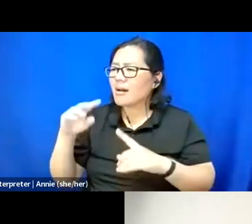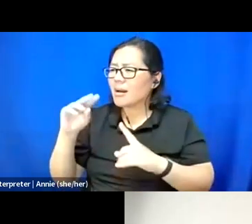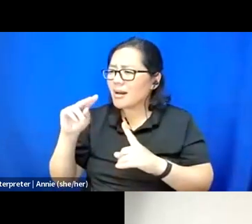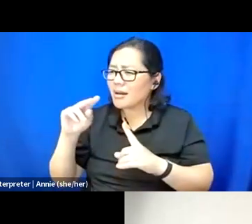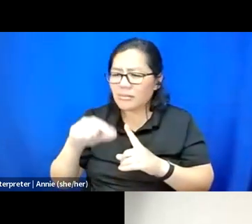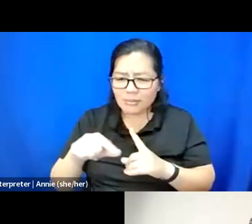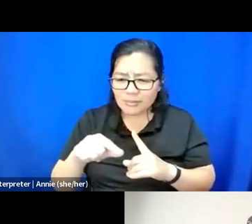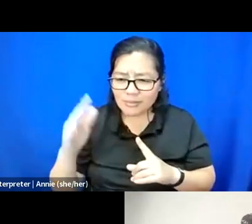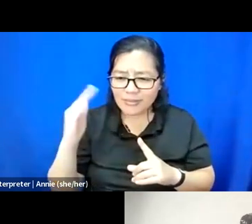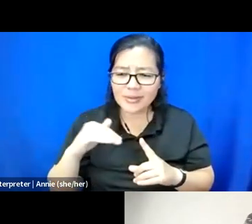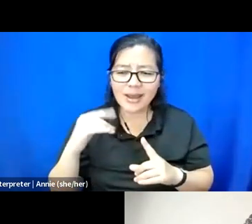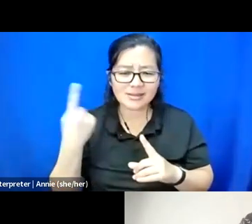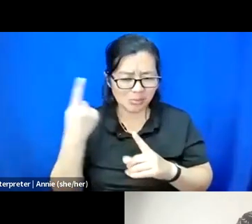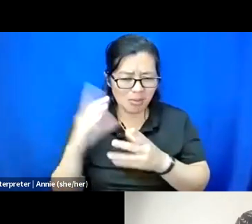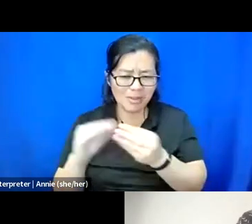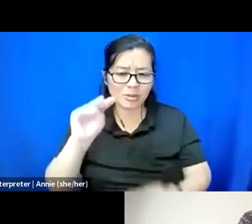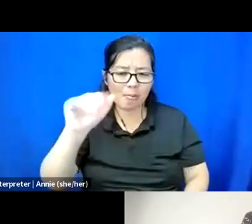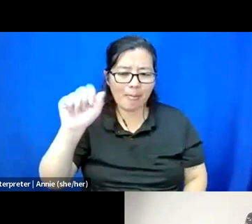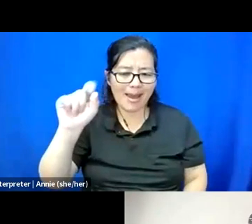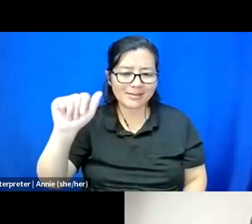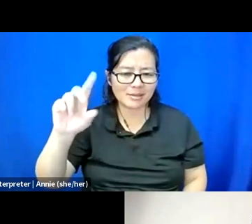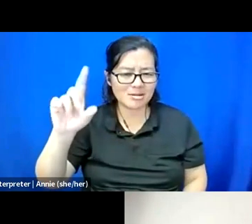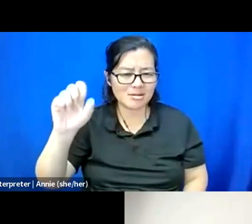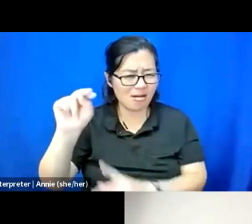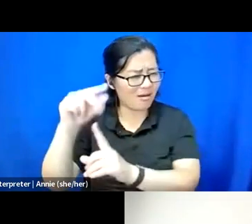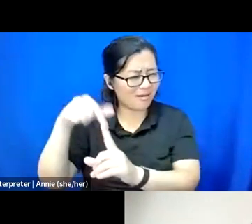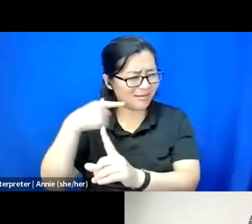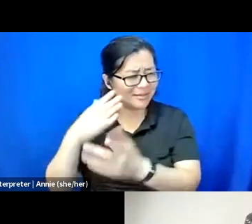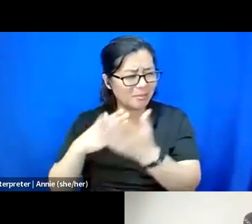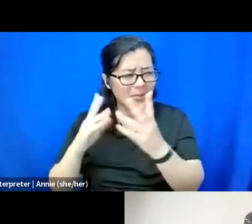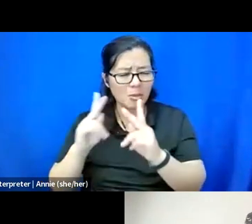even if they feel like they're a little bit safer because of the community that's being built there.